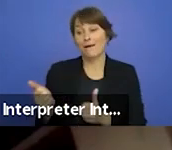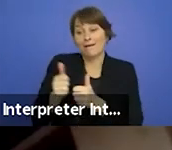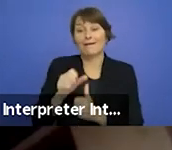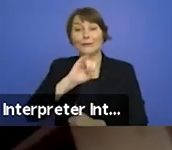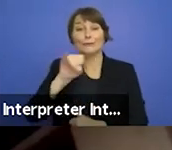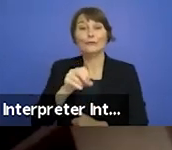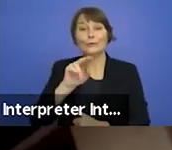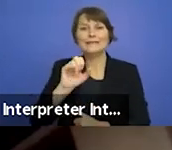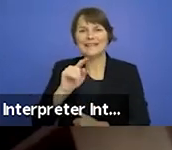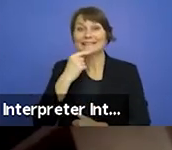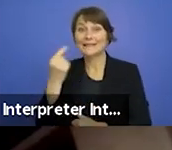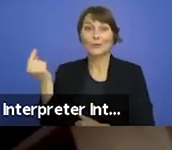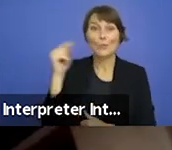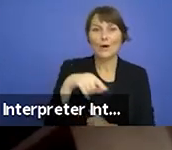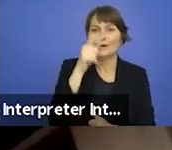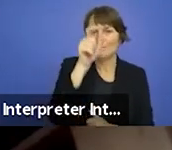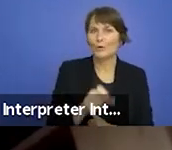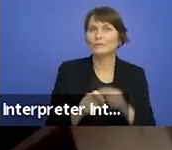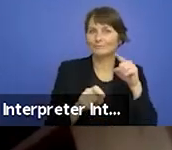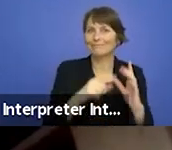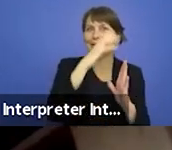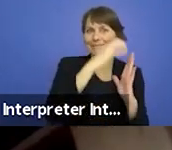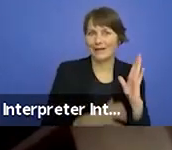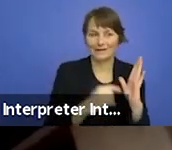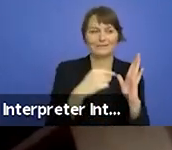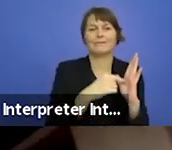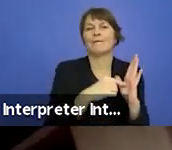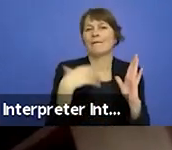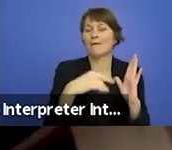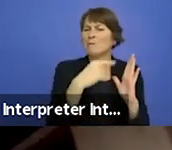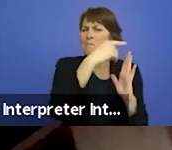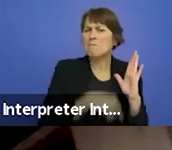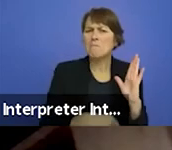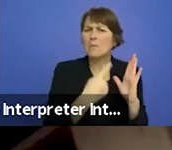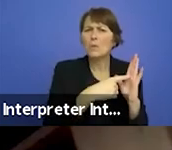This inventive text fundamentally deals with the impossibility of finding a singular narrative